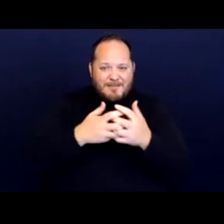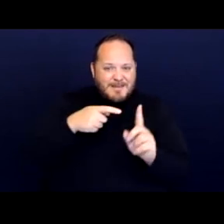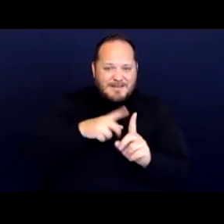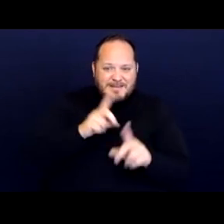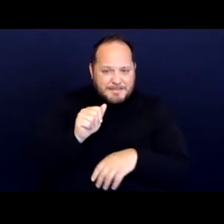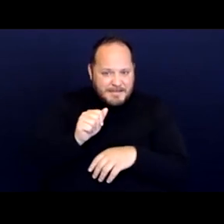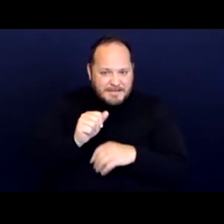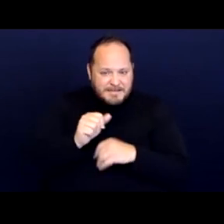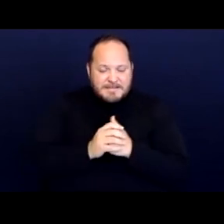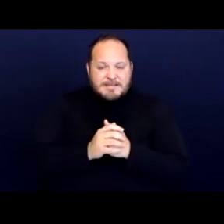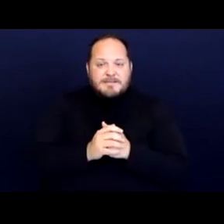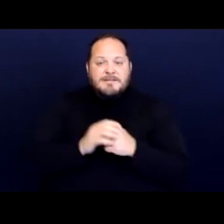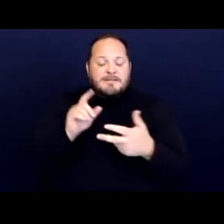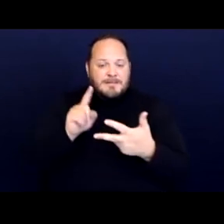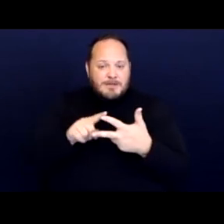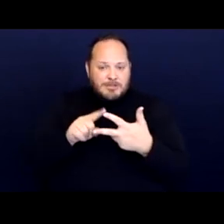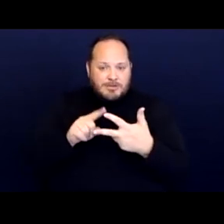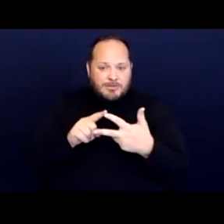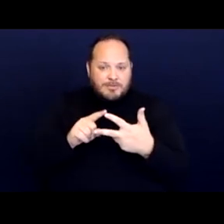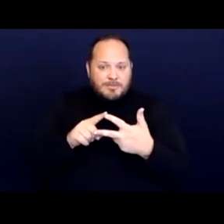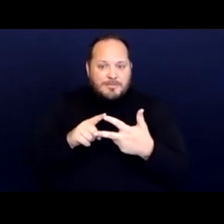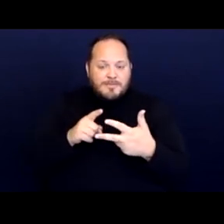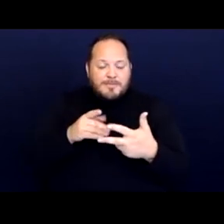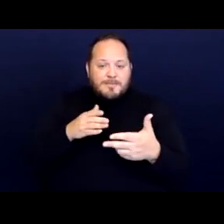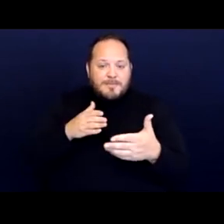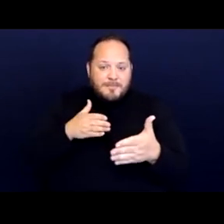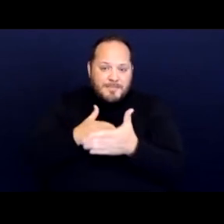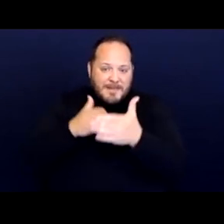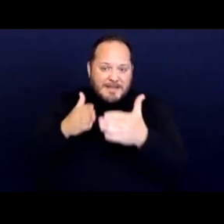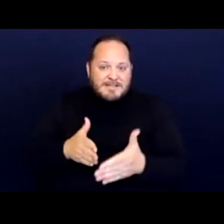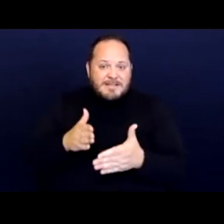That number two plaintiff's preexisting conditions